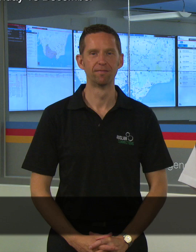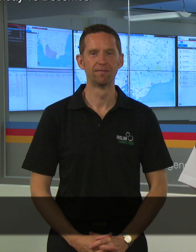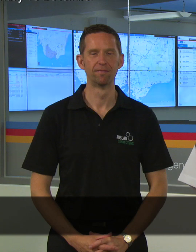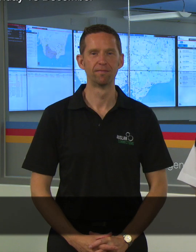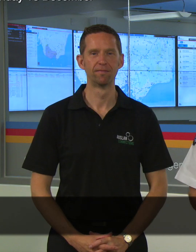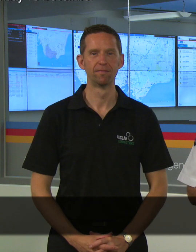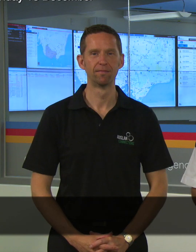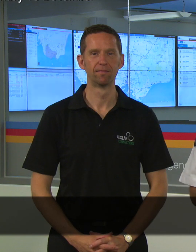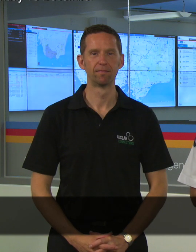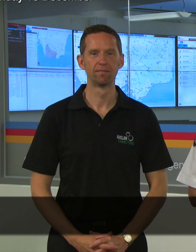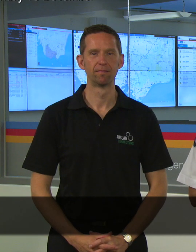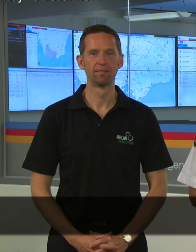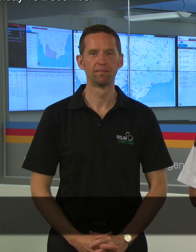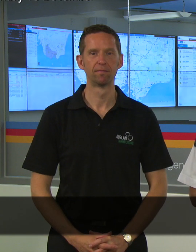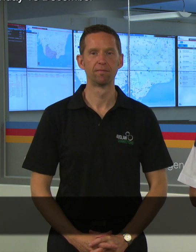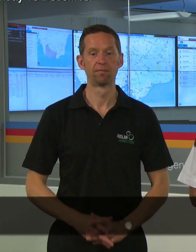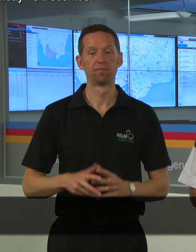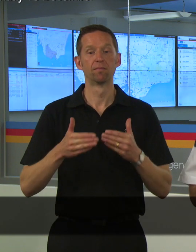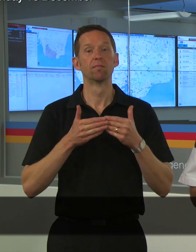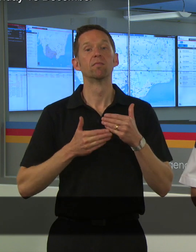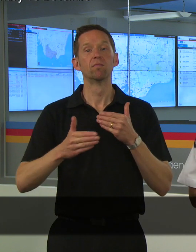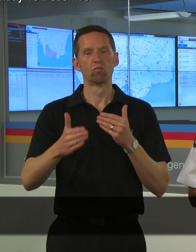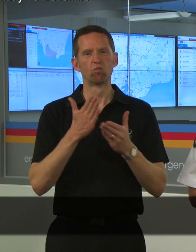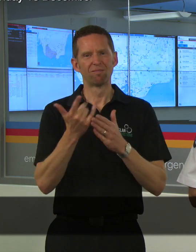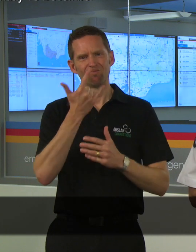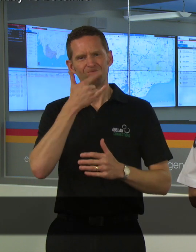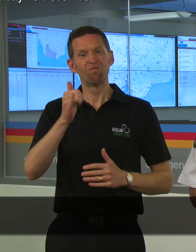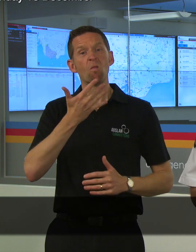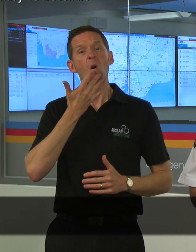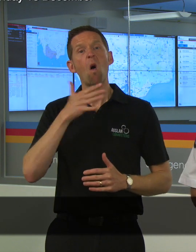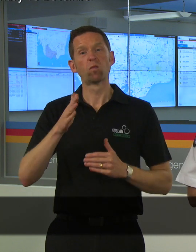We are now heading into one of the most hottest periods we will see in December